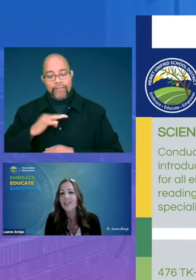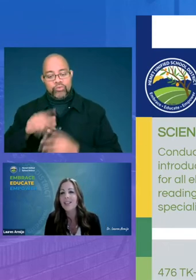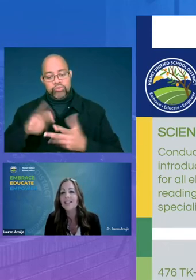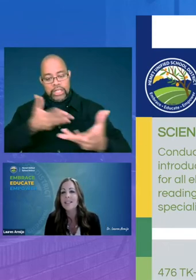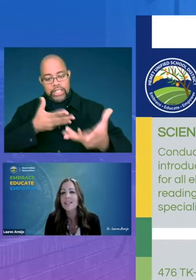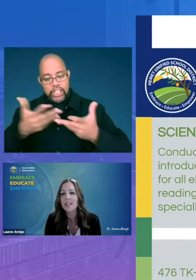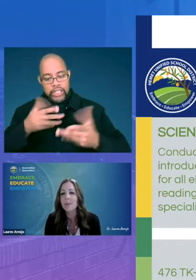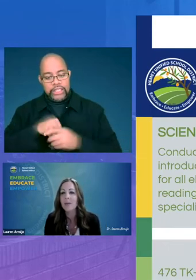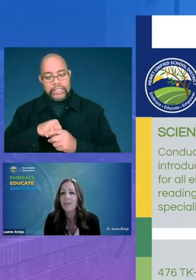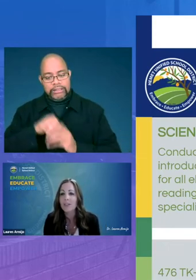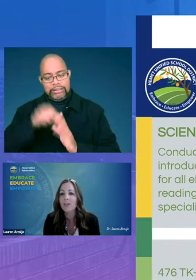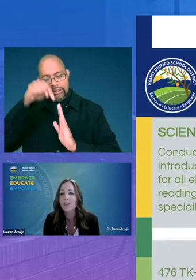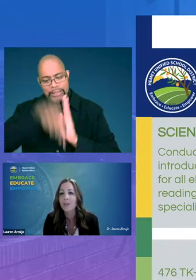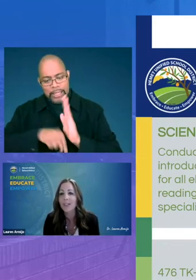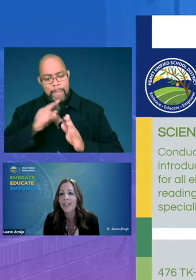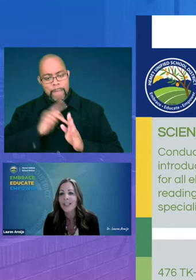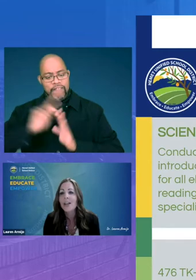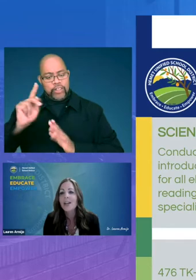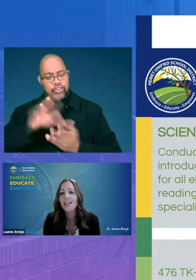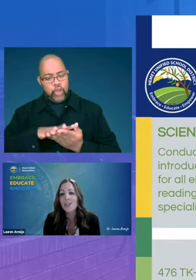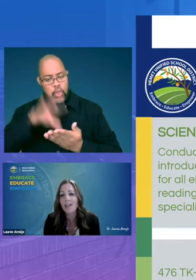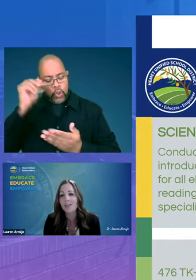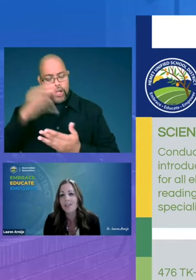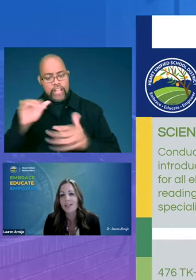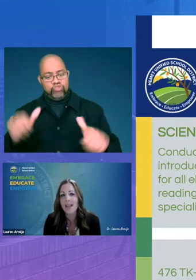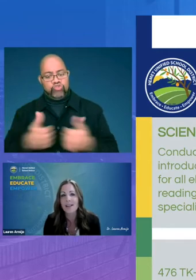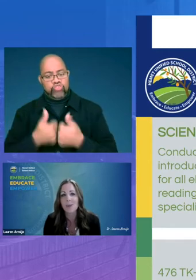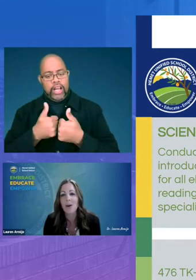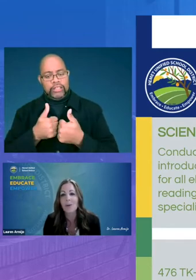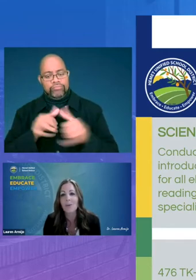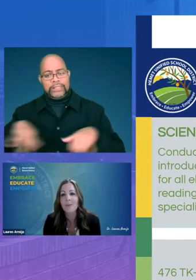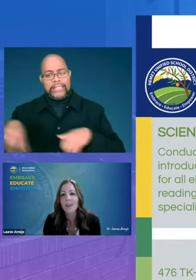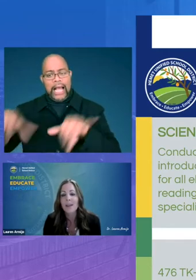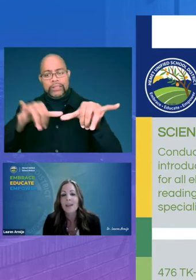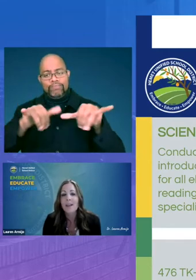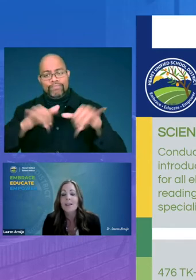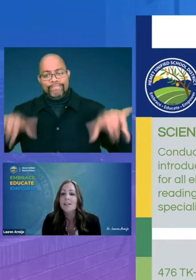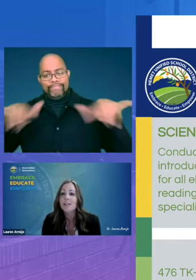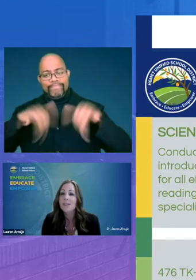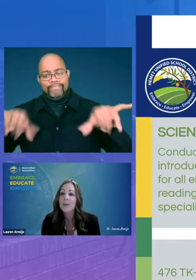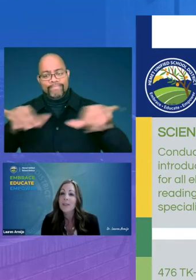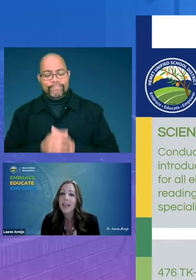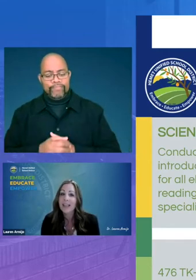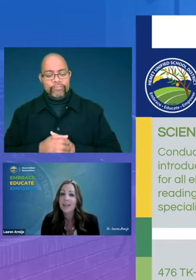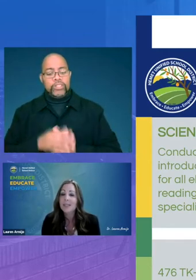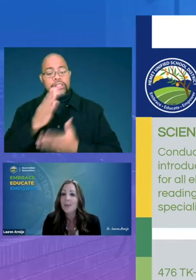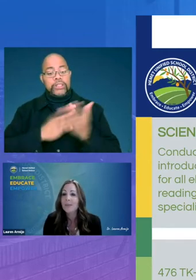in deep professional learning and challenge the status quo so some of the items that we have been